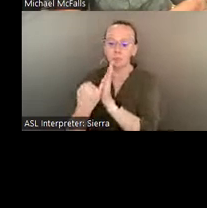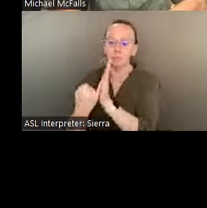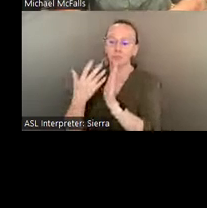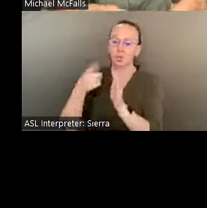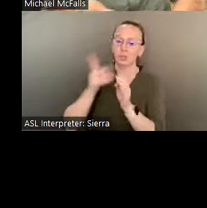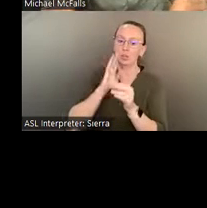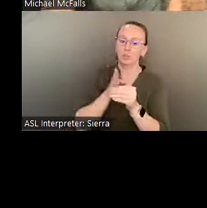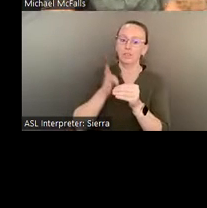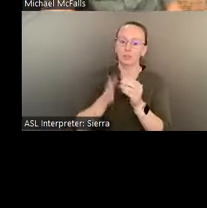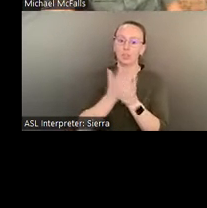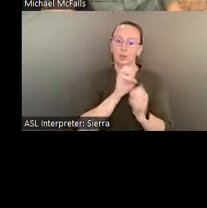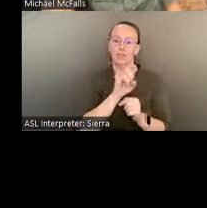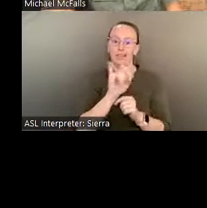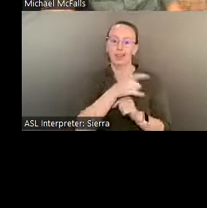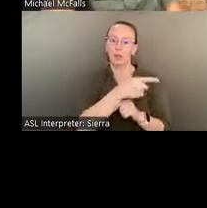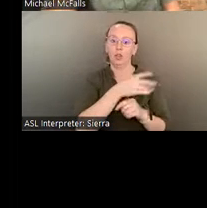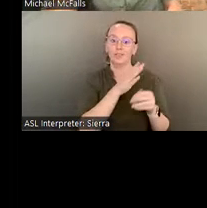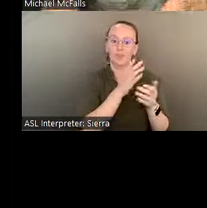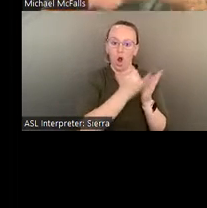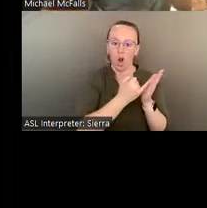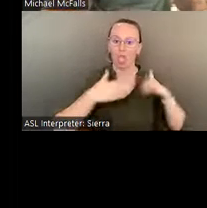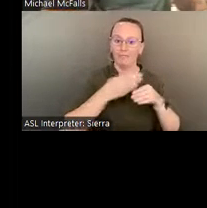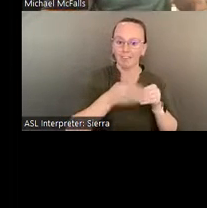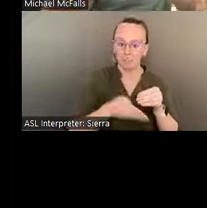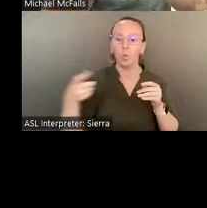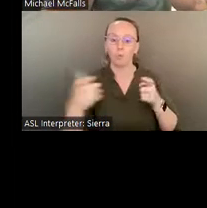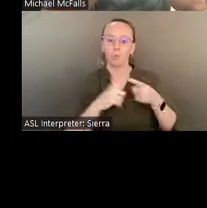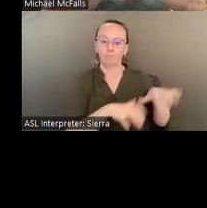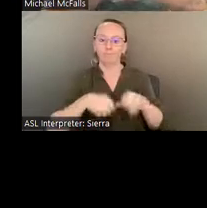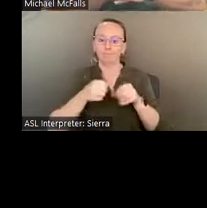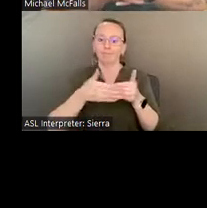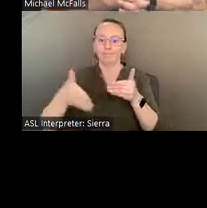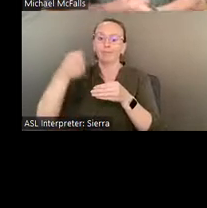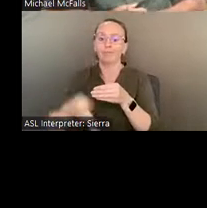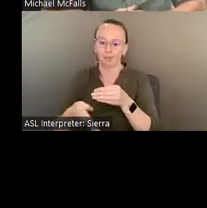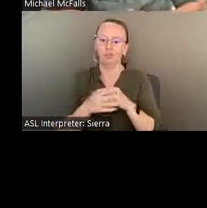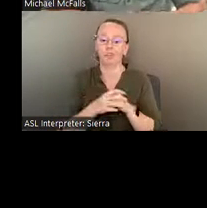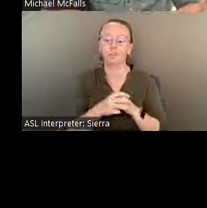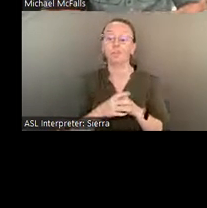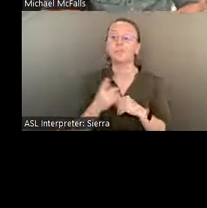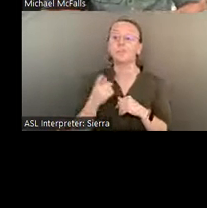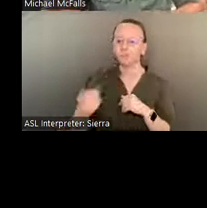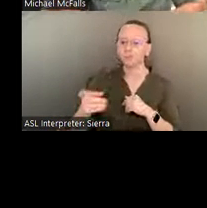Which this is an example of, well, what I like to show is this show of hers, the "Visionary